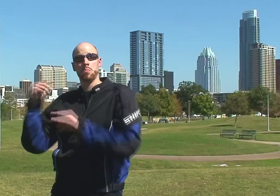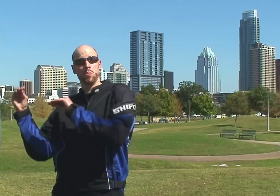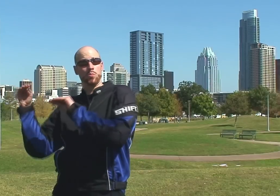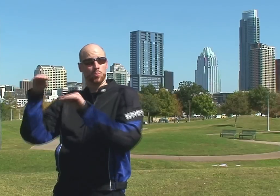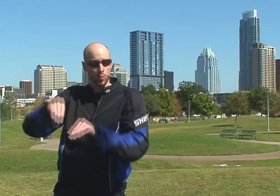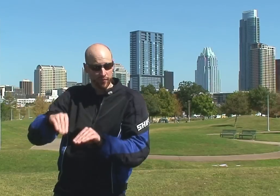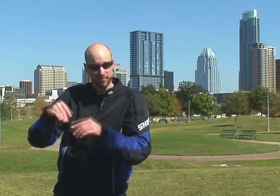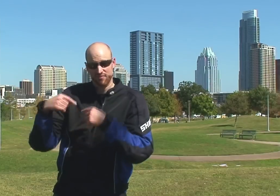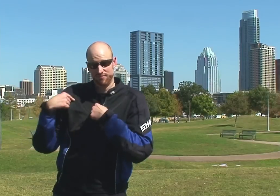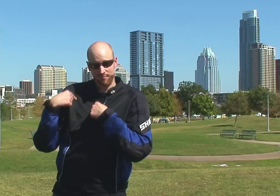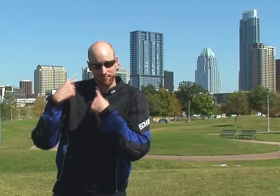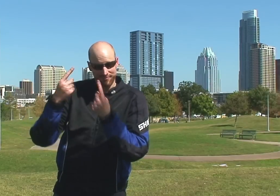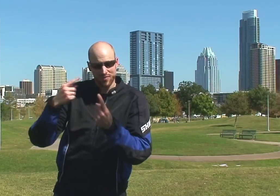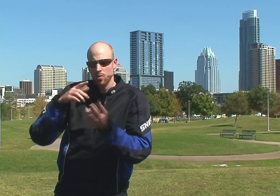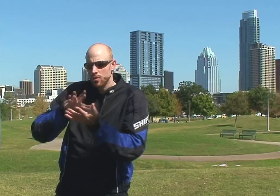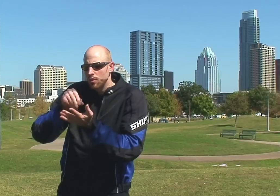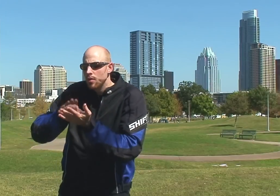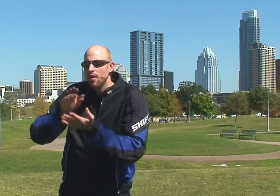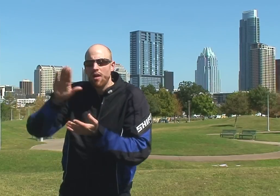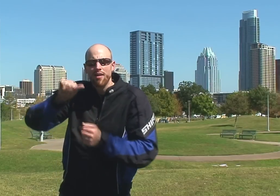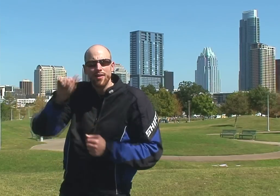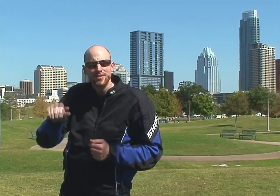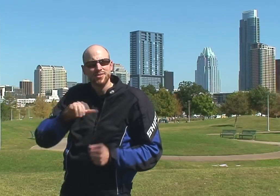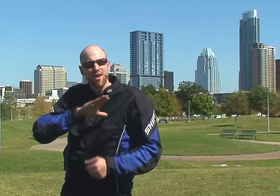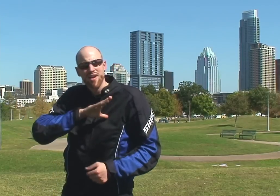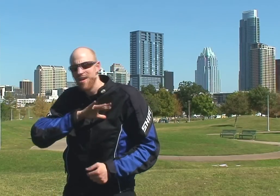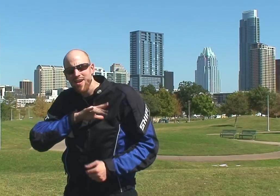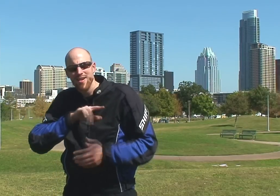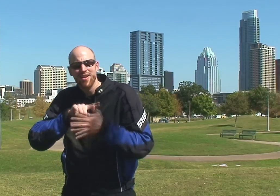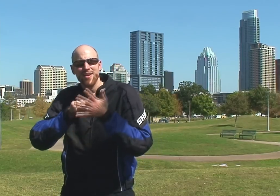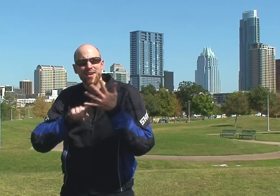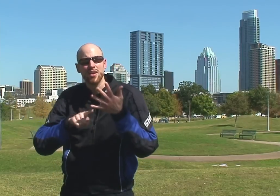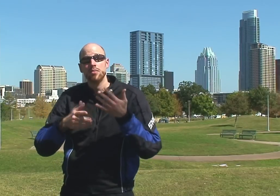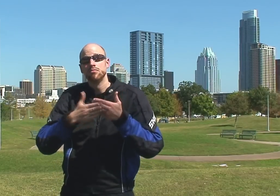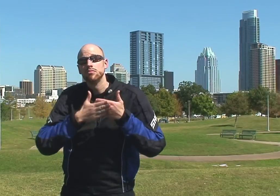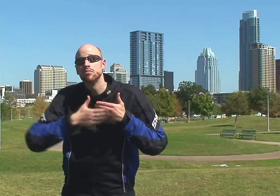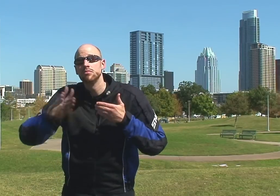Since moving here, I've been getting familiar with some pretty neat things in Austin.